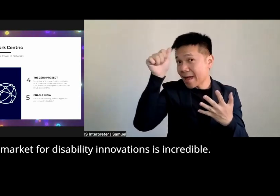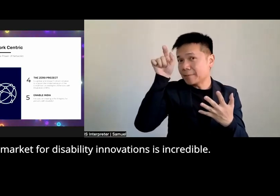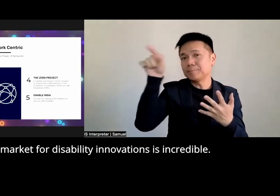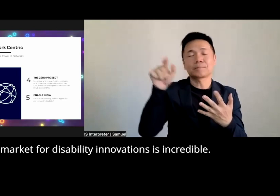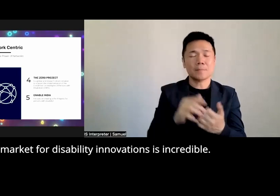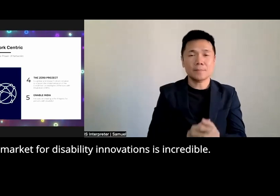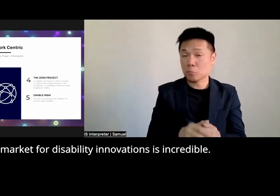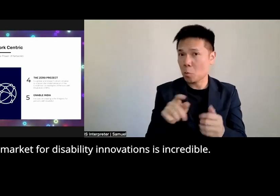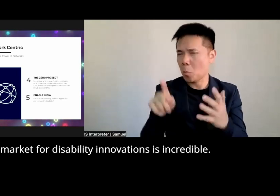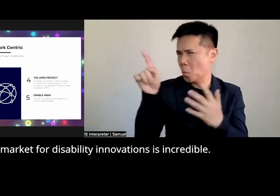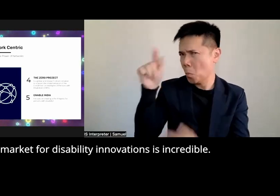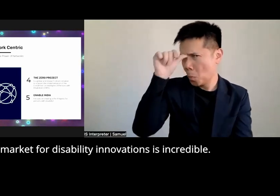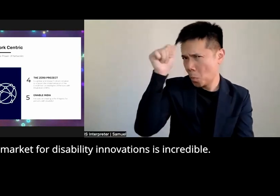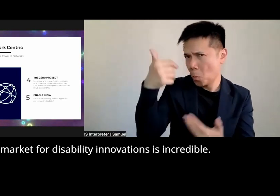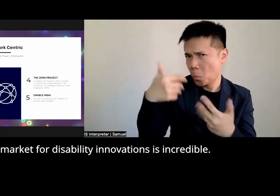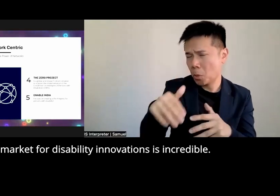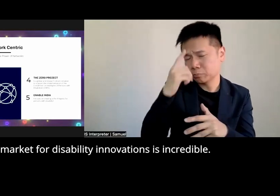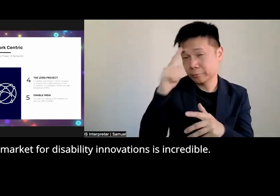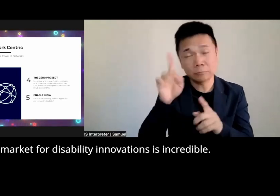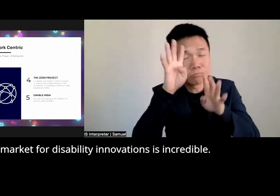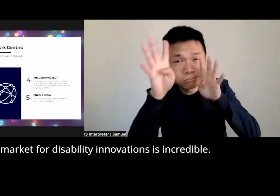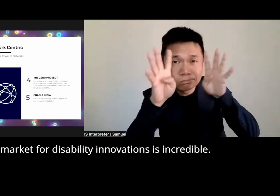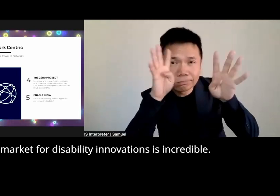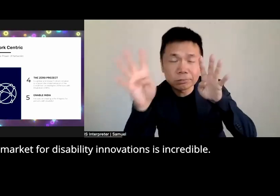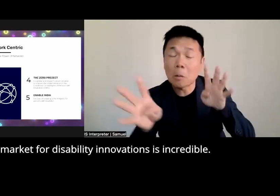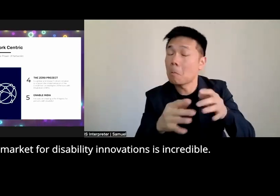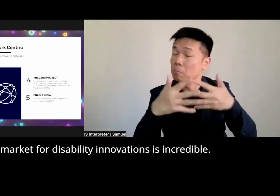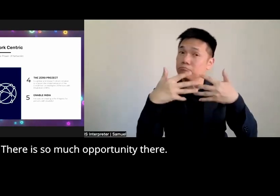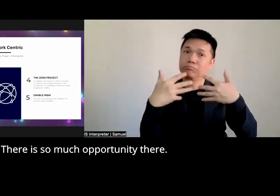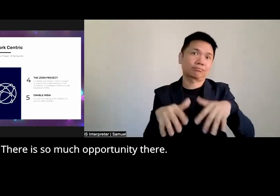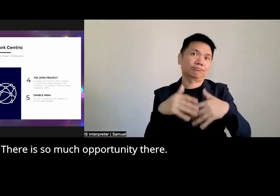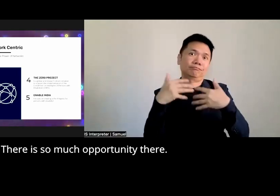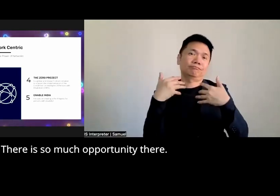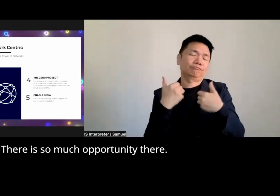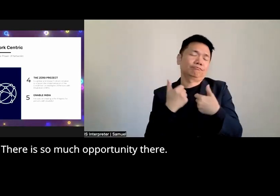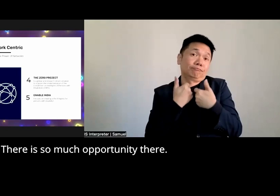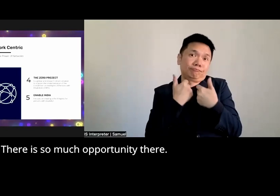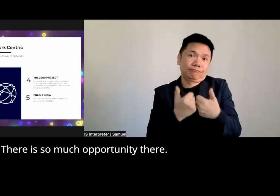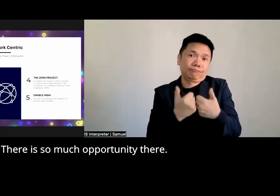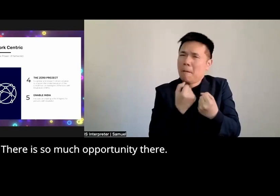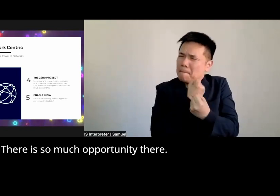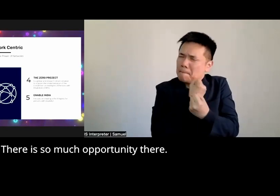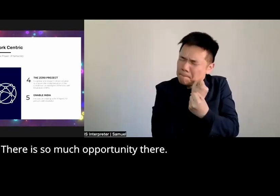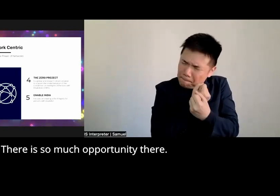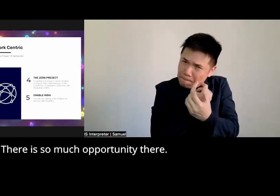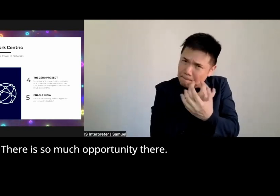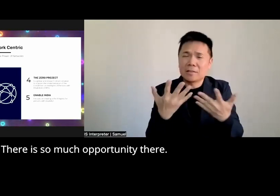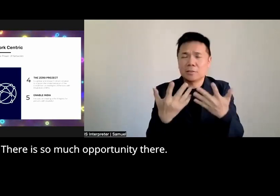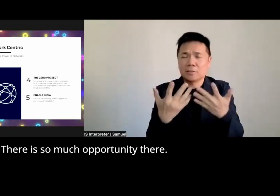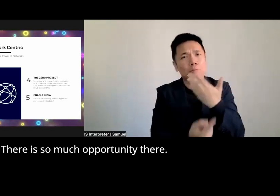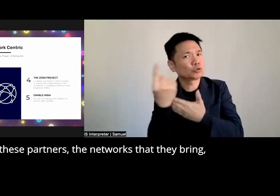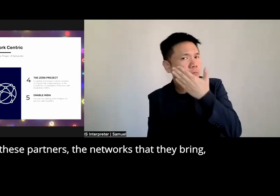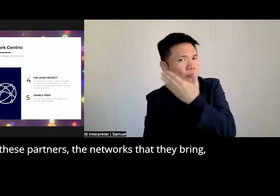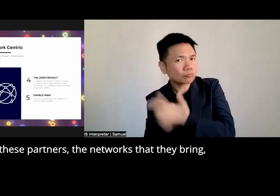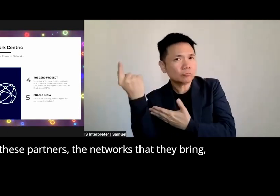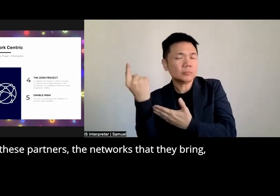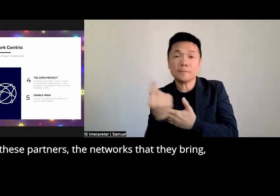market for disability Innovations is incredible there is so much opportunity there so with these